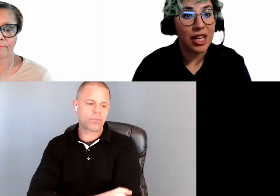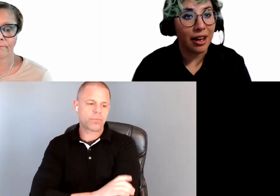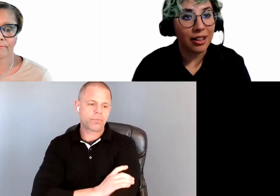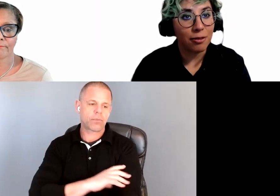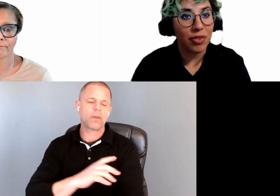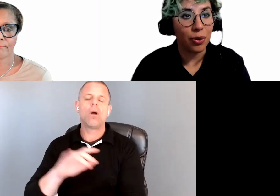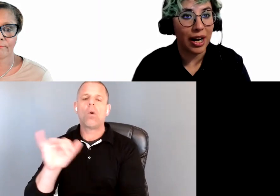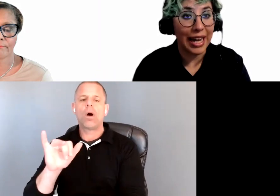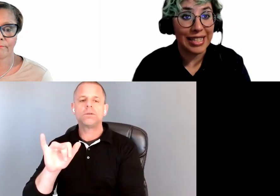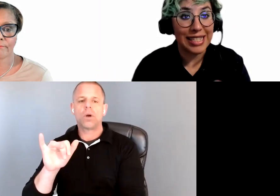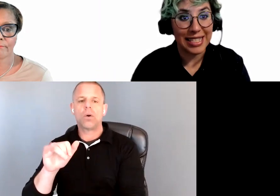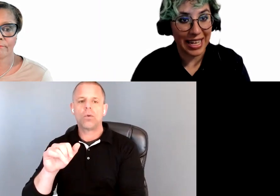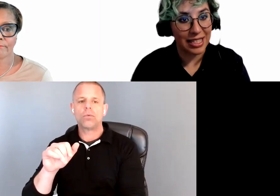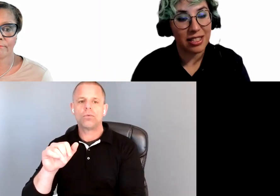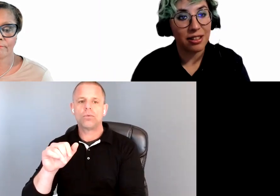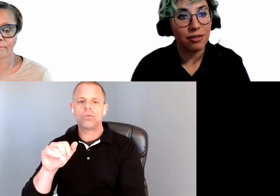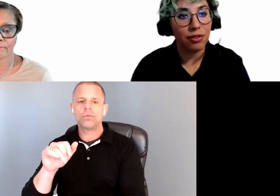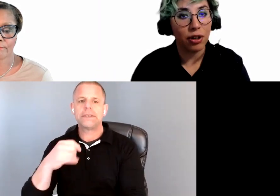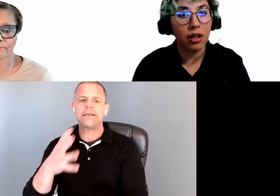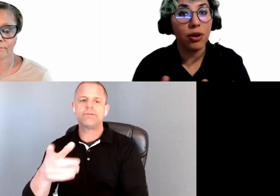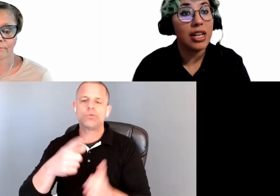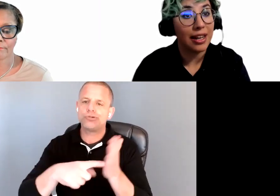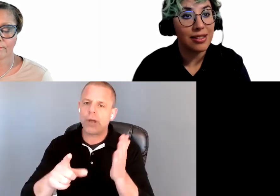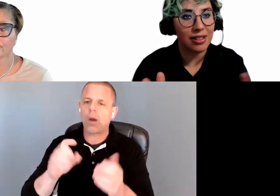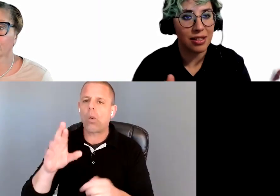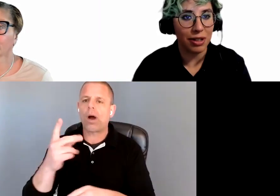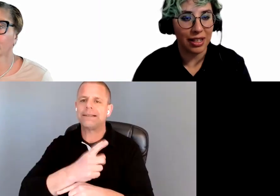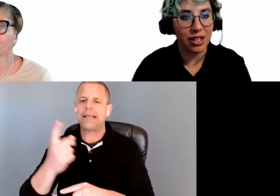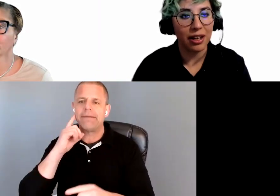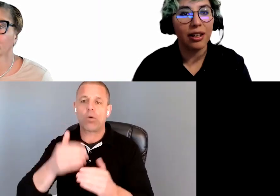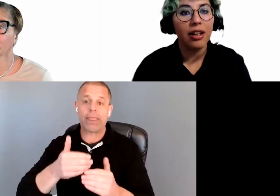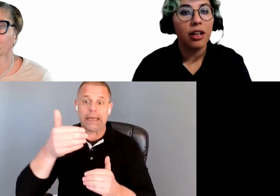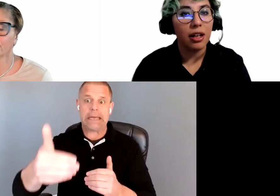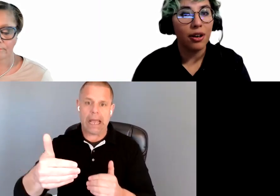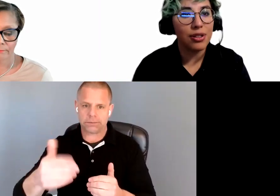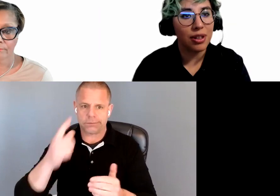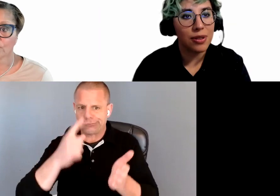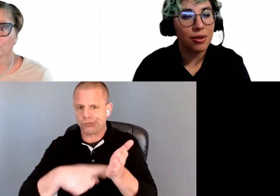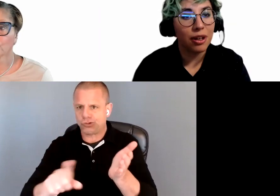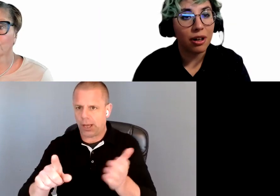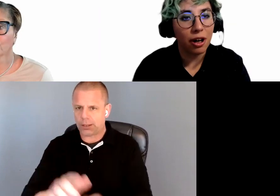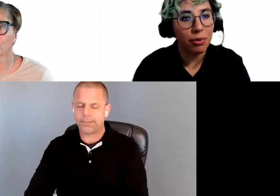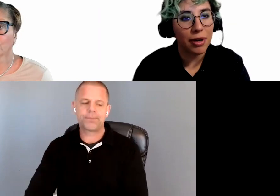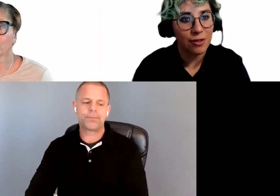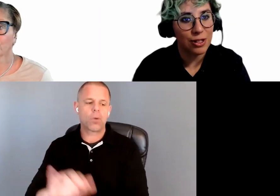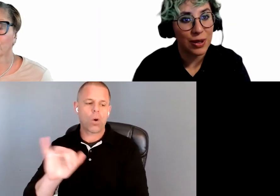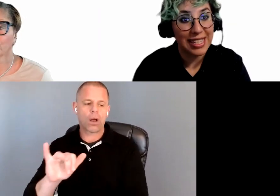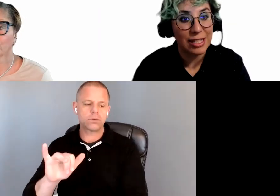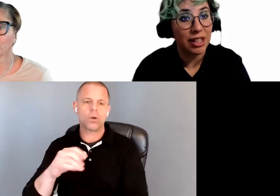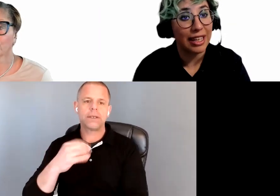check or a date for your next accessible check. It also gives you the compromise to accessibility